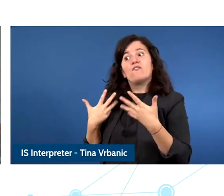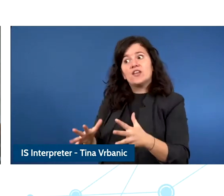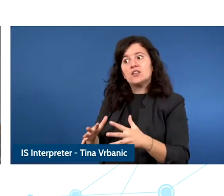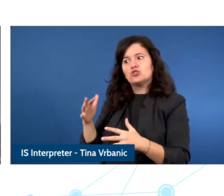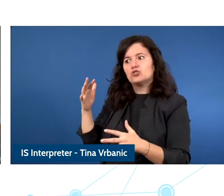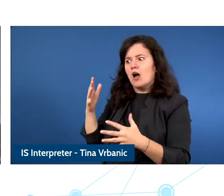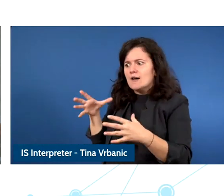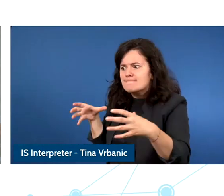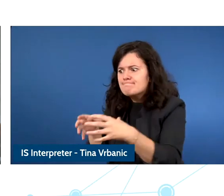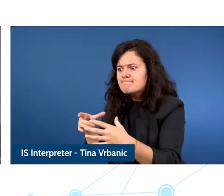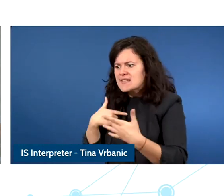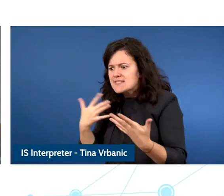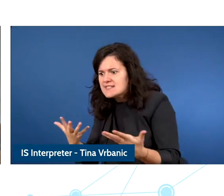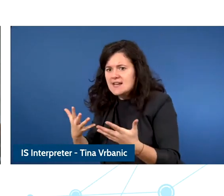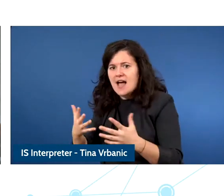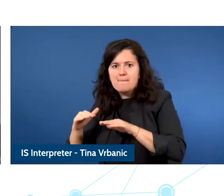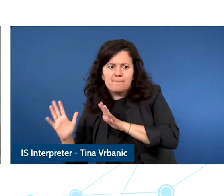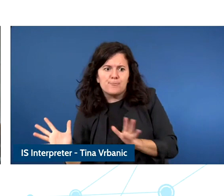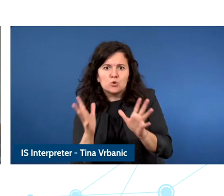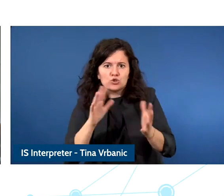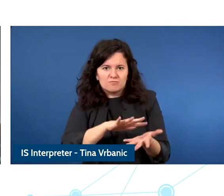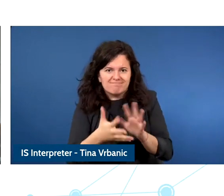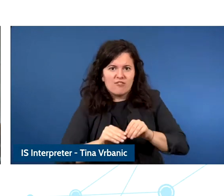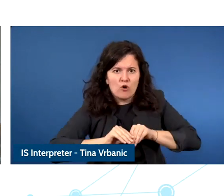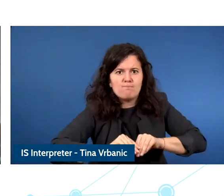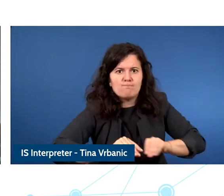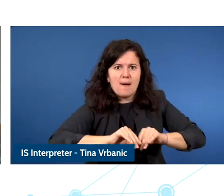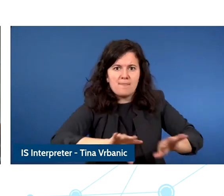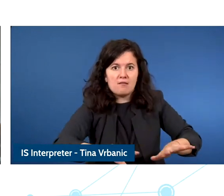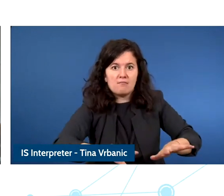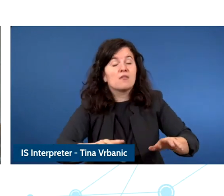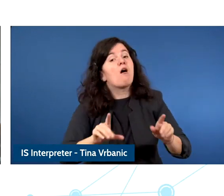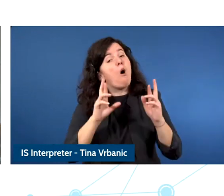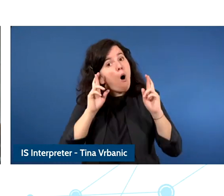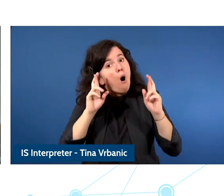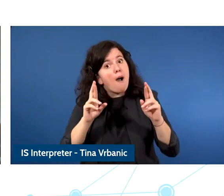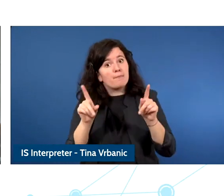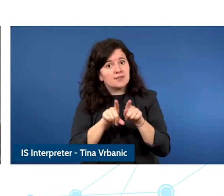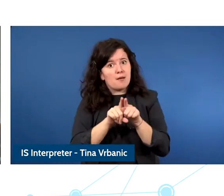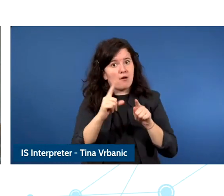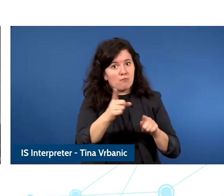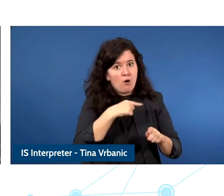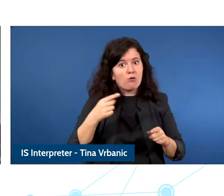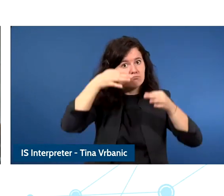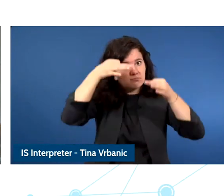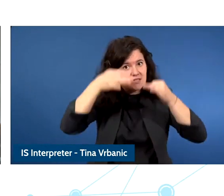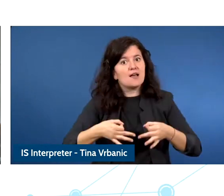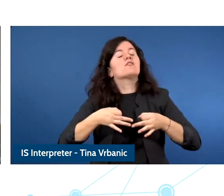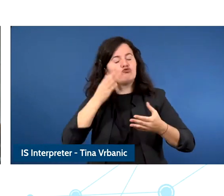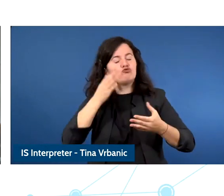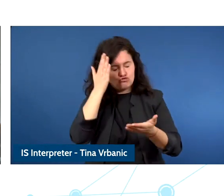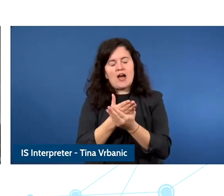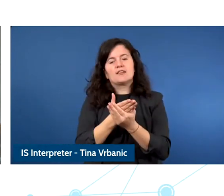we try to push that agenda by framing it within the legal framework that is we have?